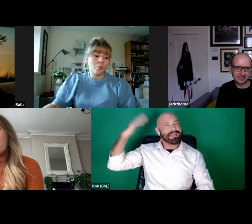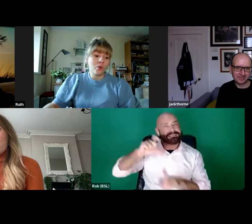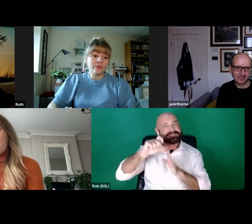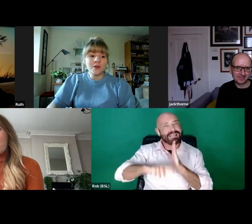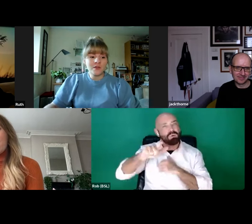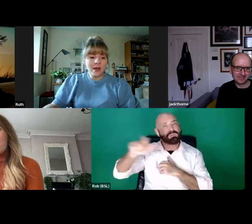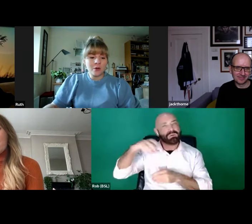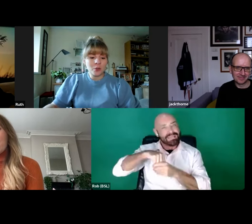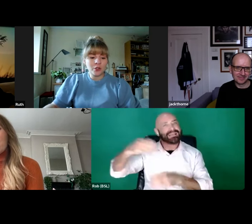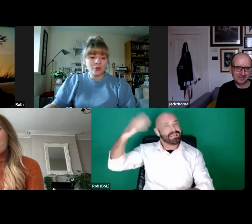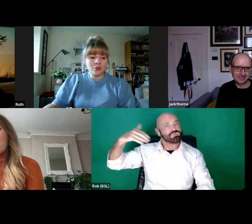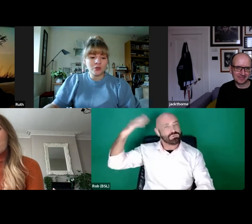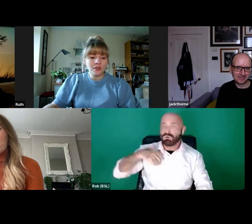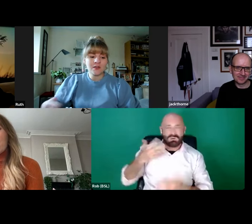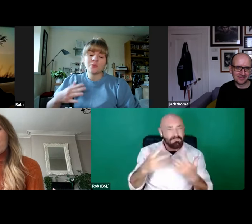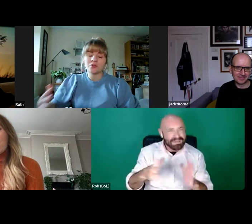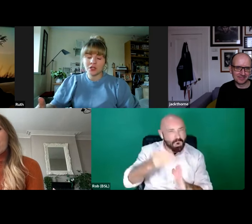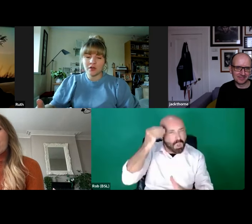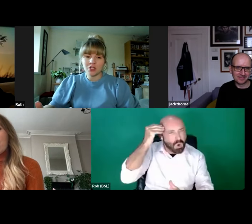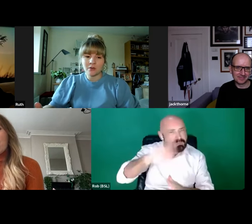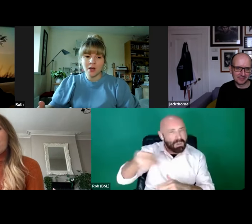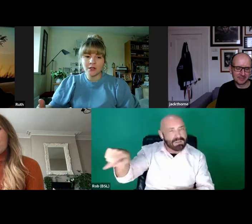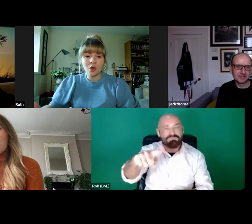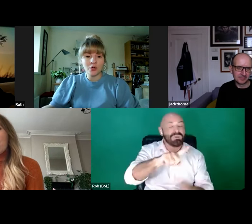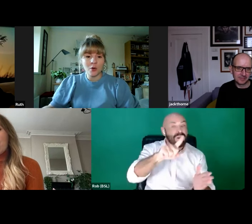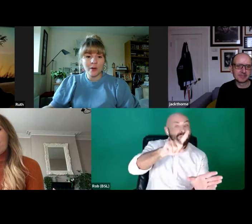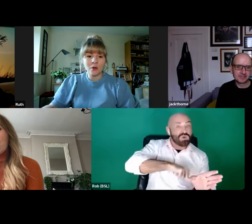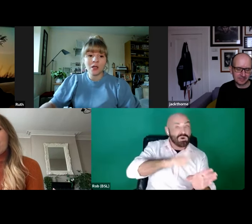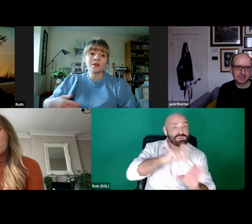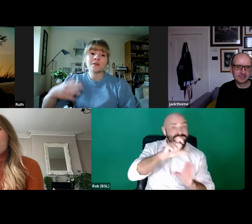learned about, but who the younger disabled generation might not know about and can see